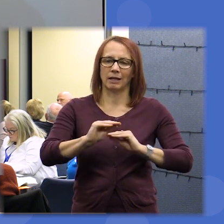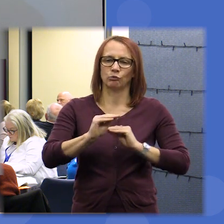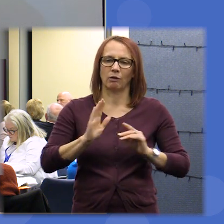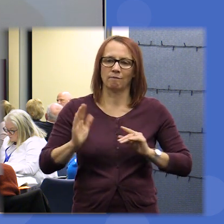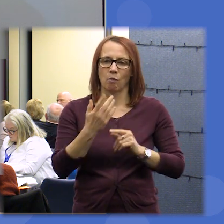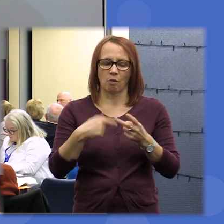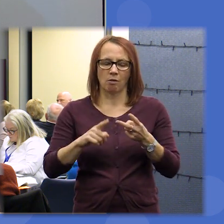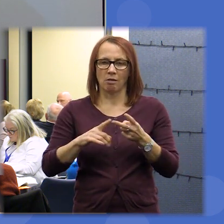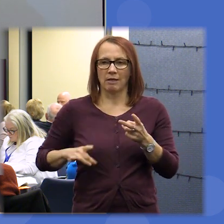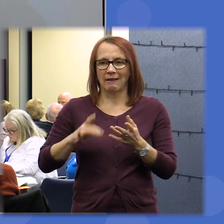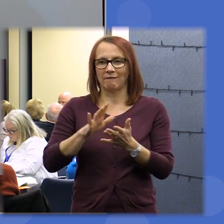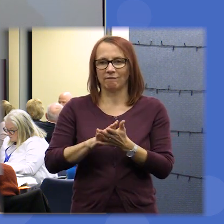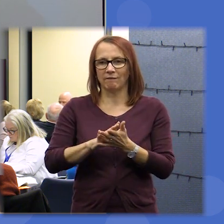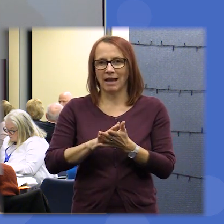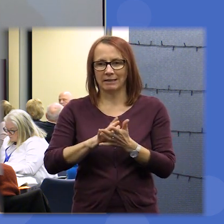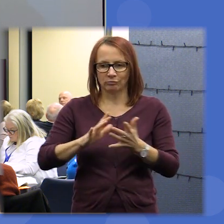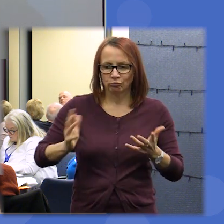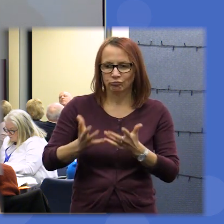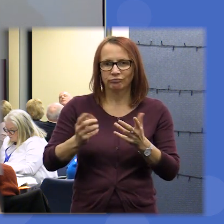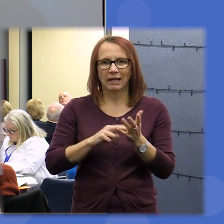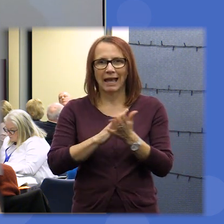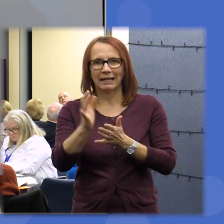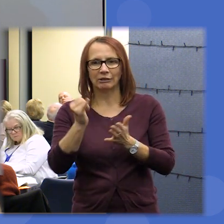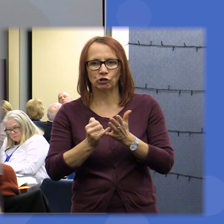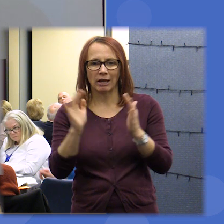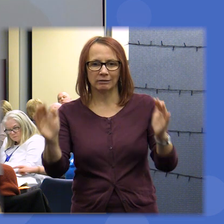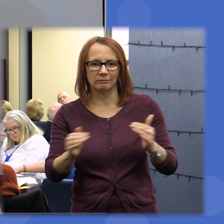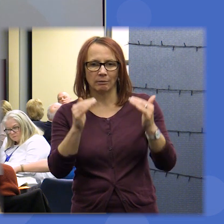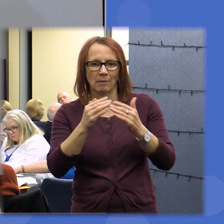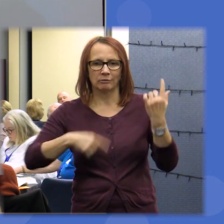provide a freighting and fit for purpose Health Service and our four priority was